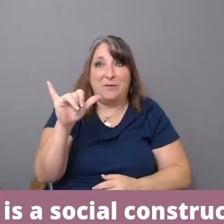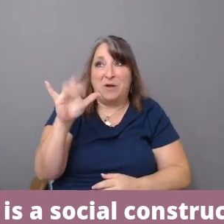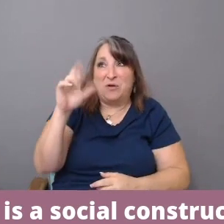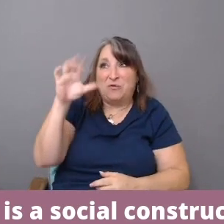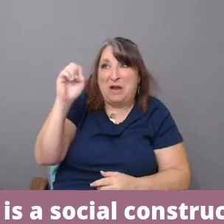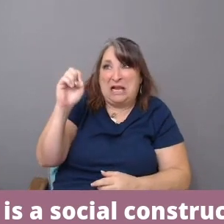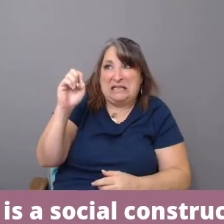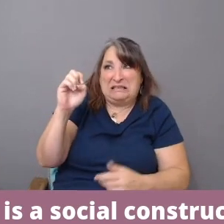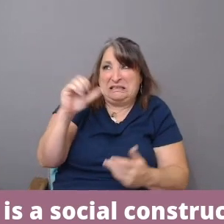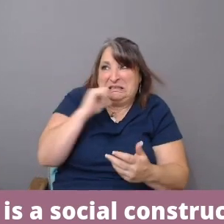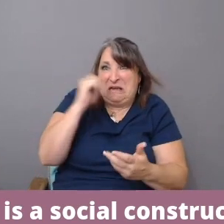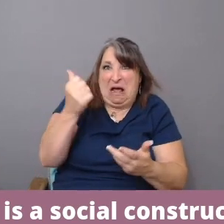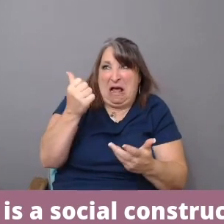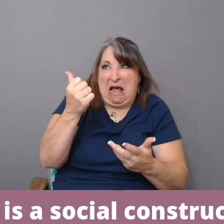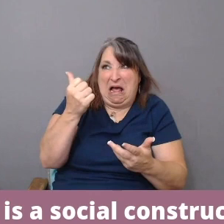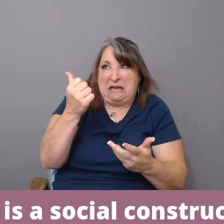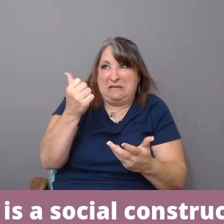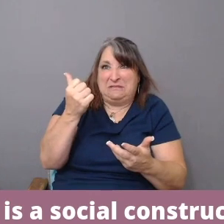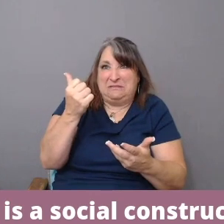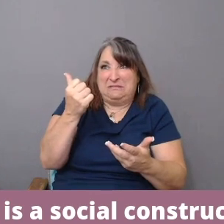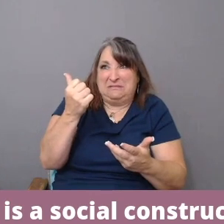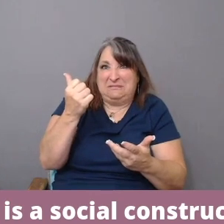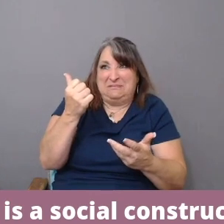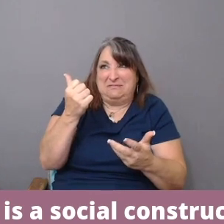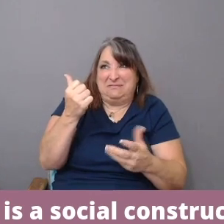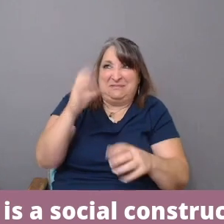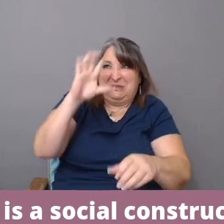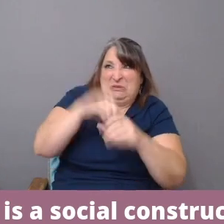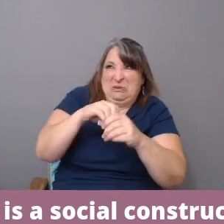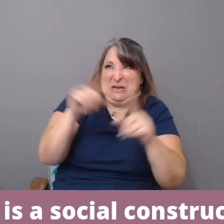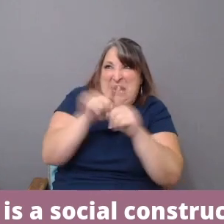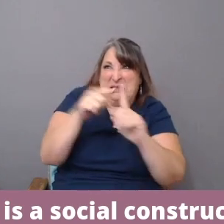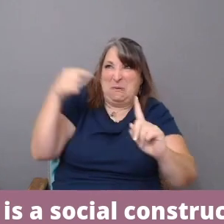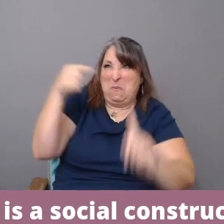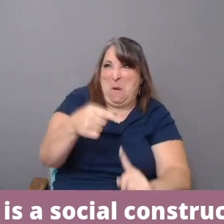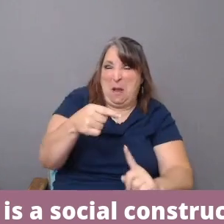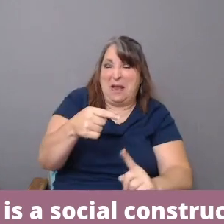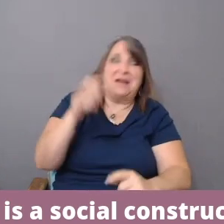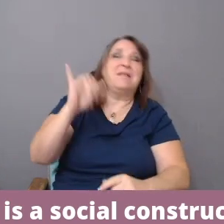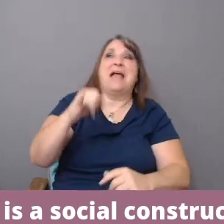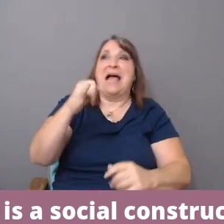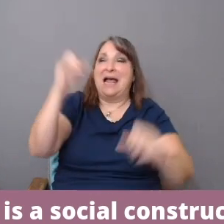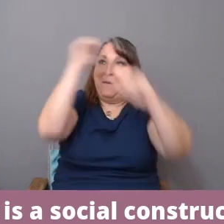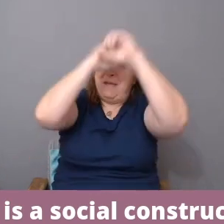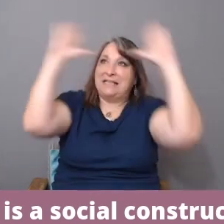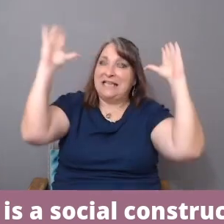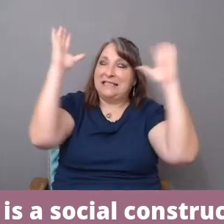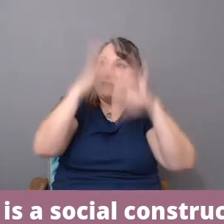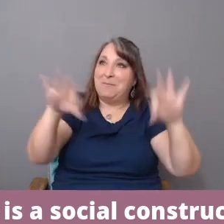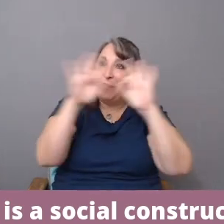And that kind of imagination is deeply important in thinking of change.